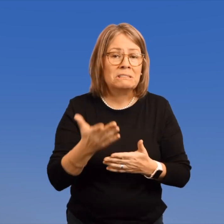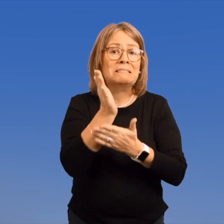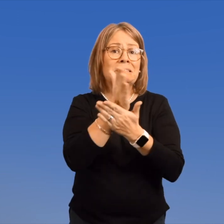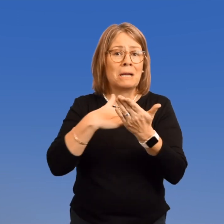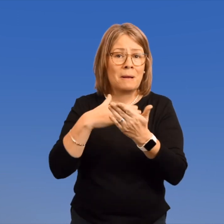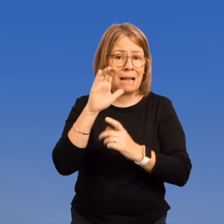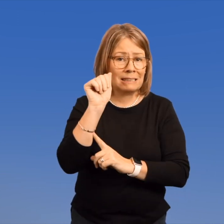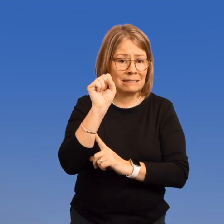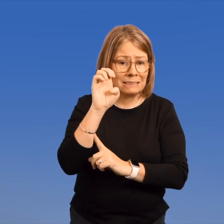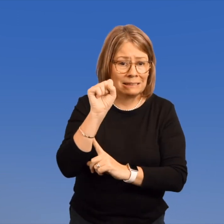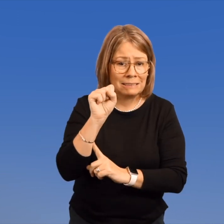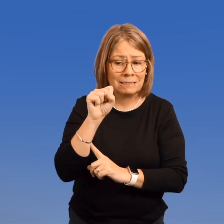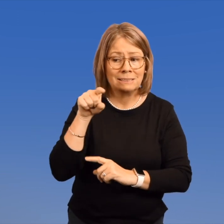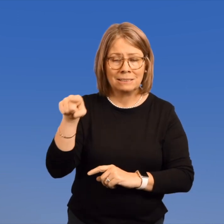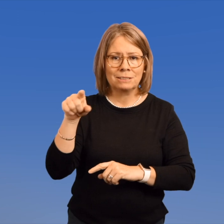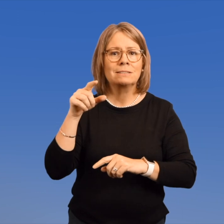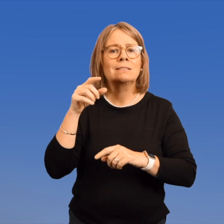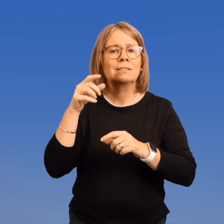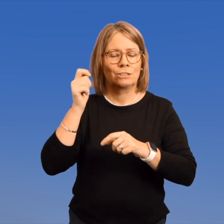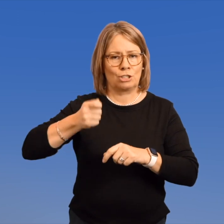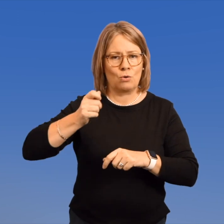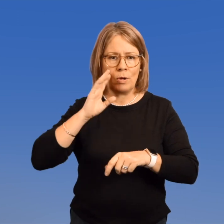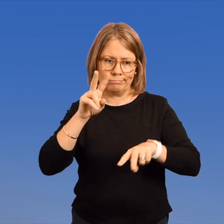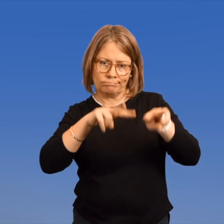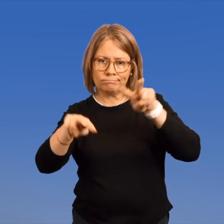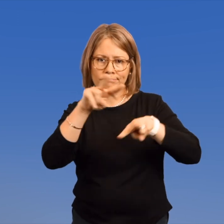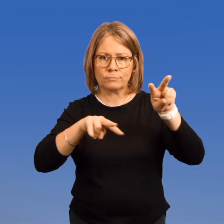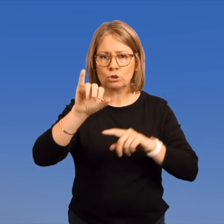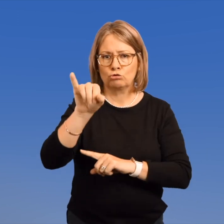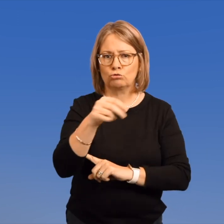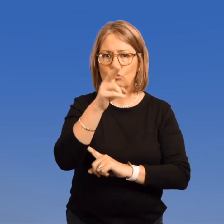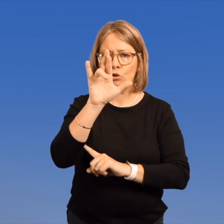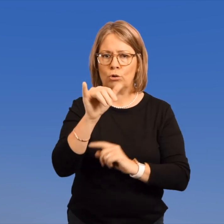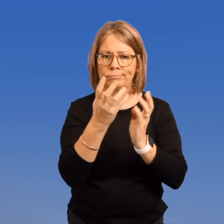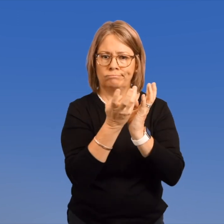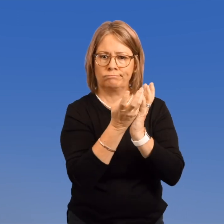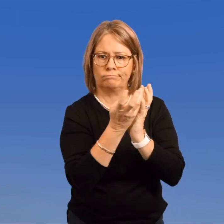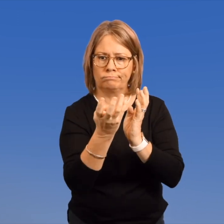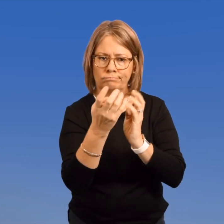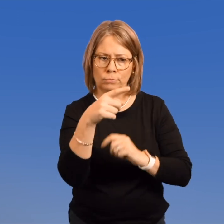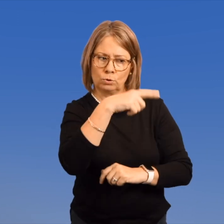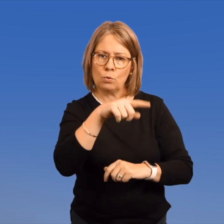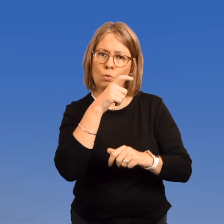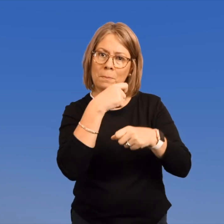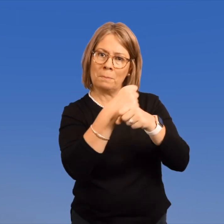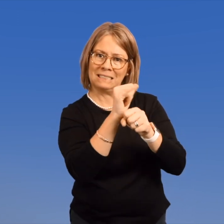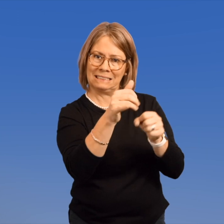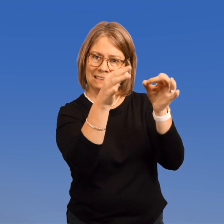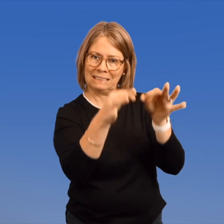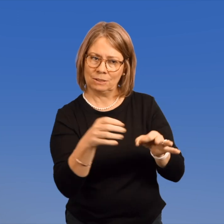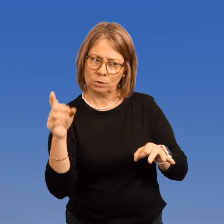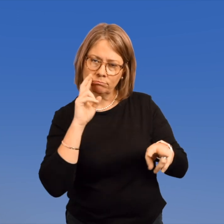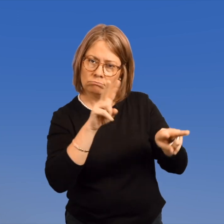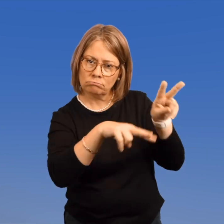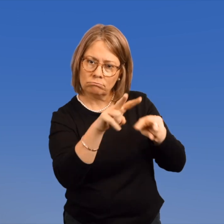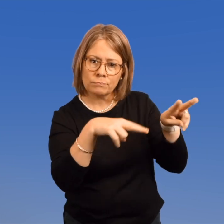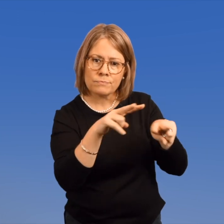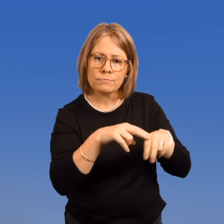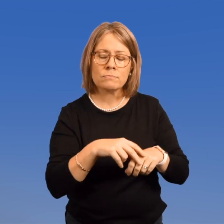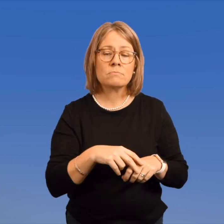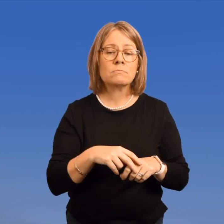In some cases, the judge supervises a jury who are responsible to make a decision.